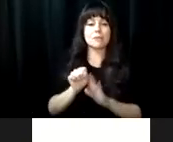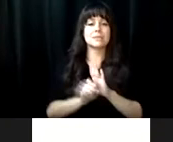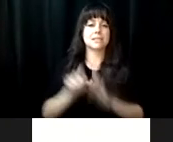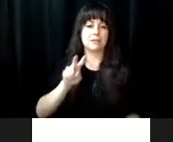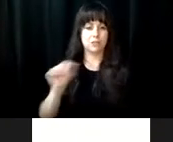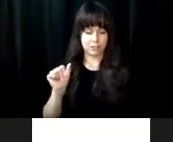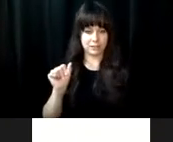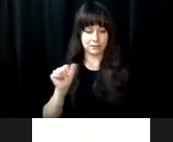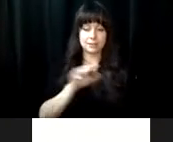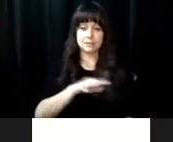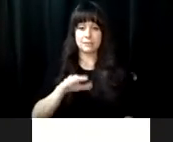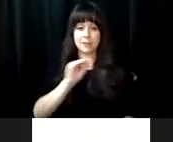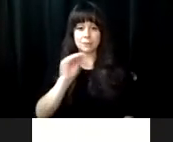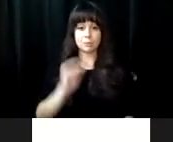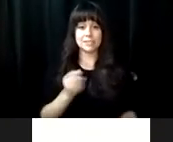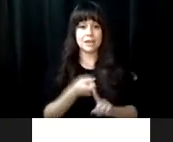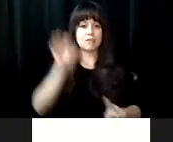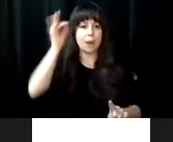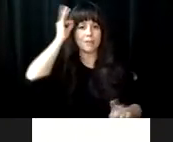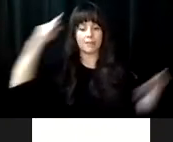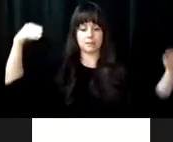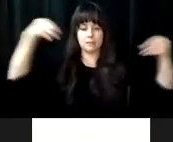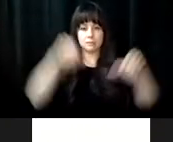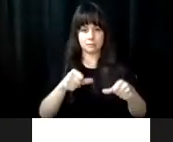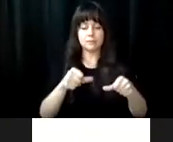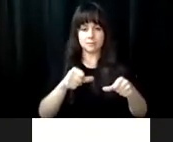impaired in Virginia. 45% of the funds were to come from